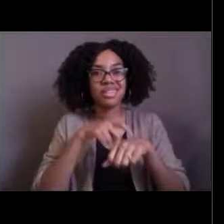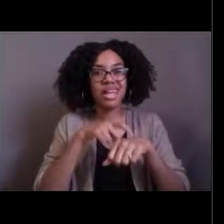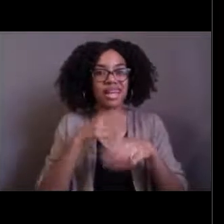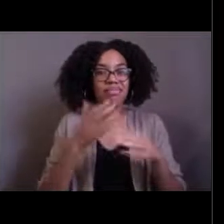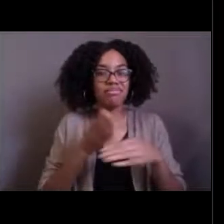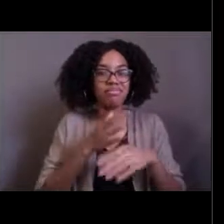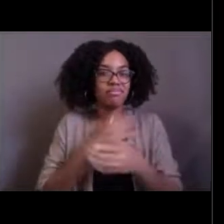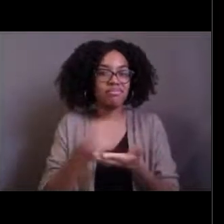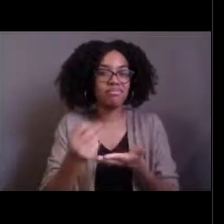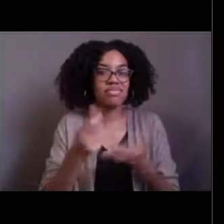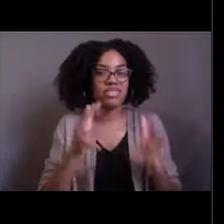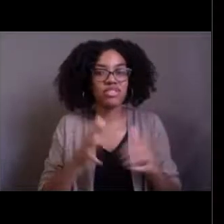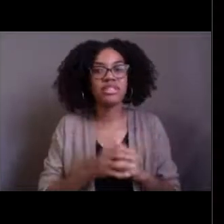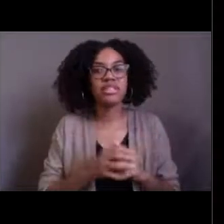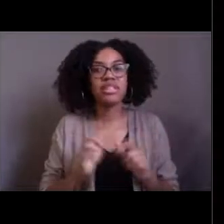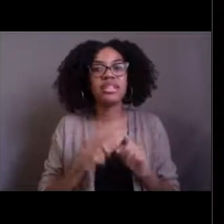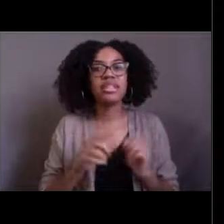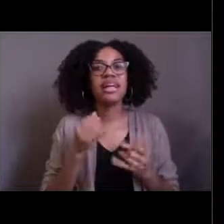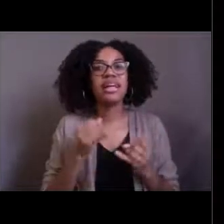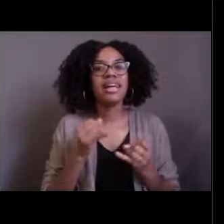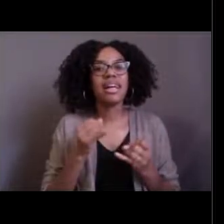but I always like to end with a few questions.